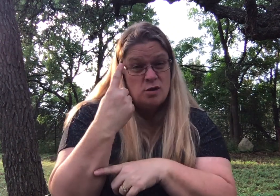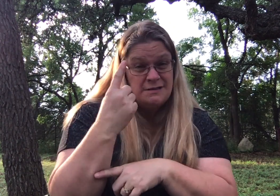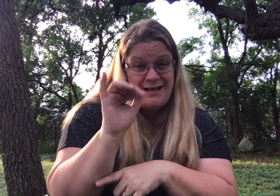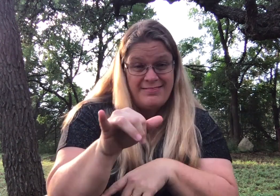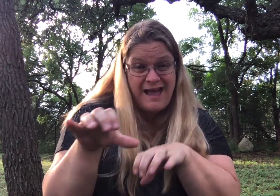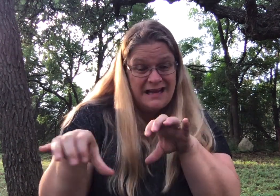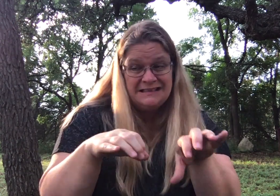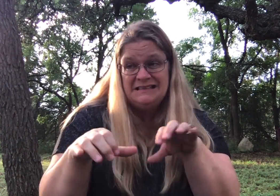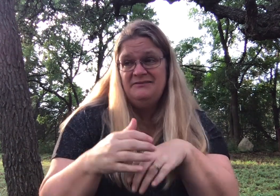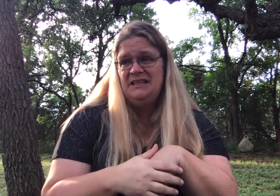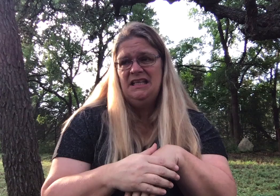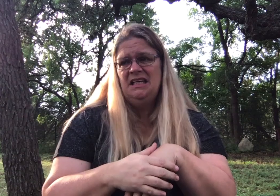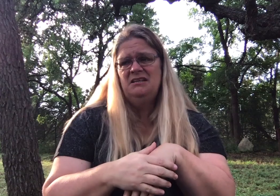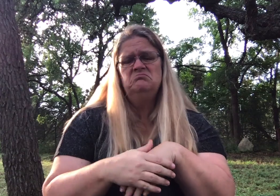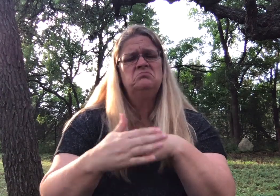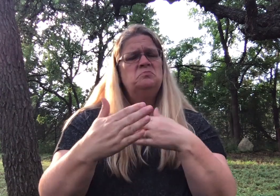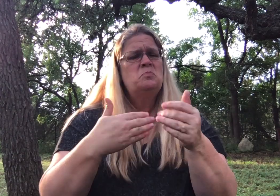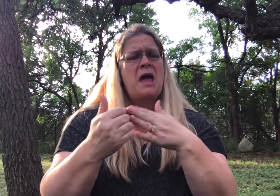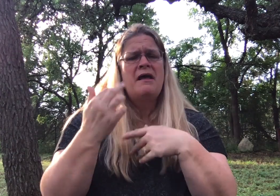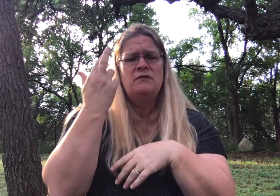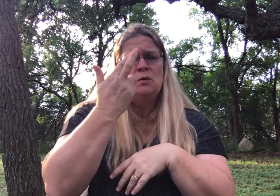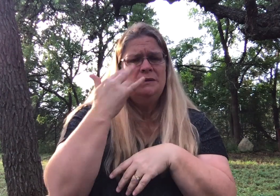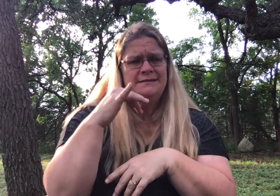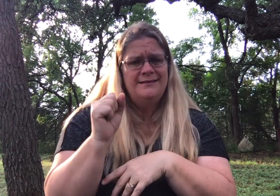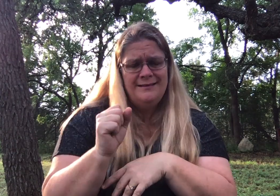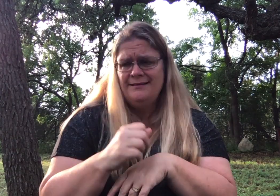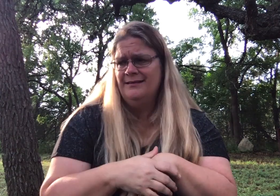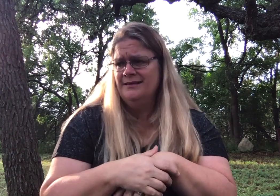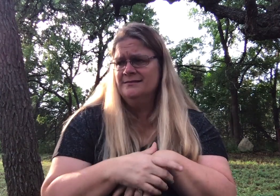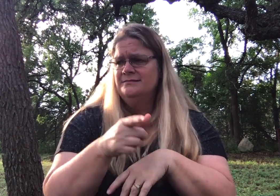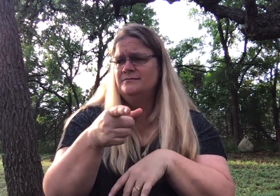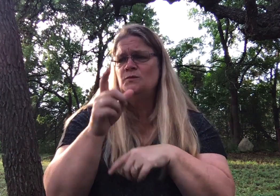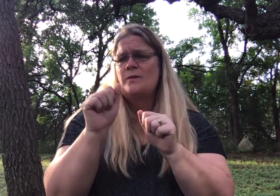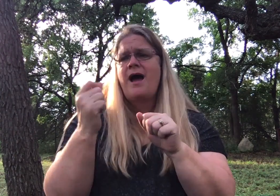It's possible they don't understand the instructions or the reasoning behind it.